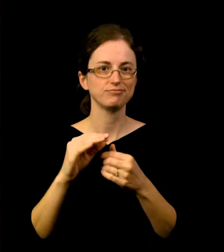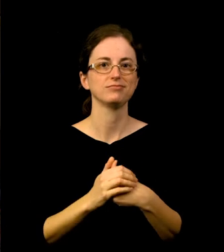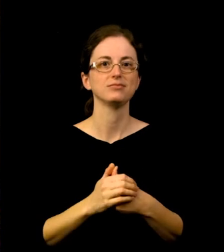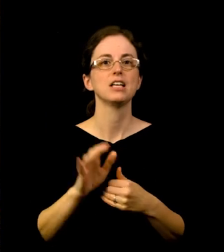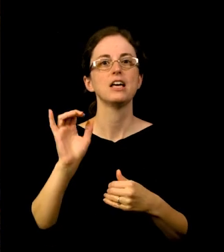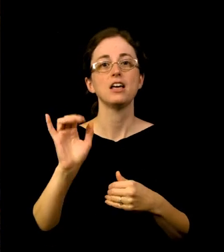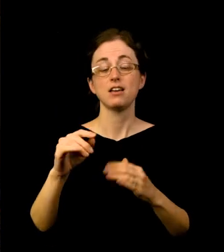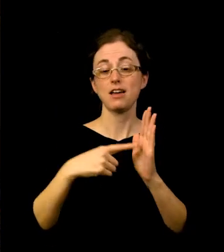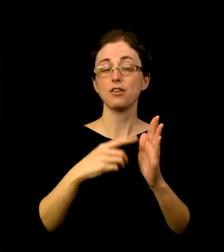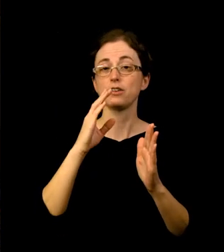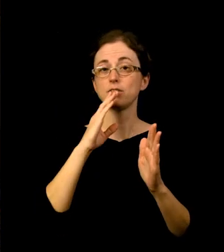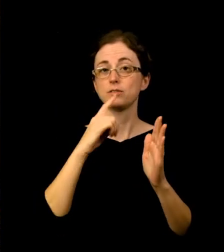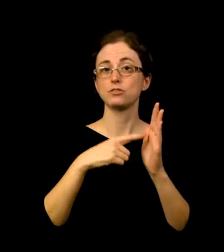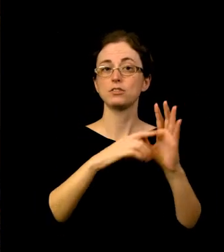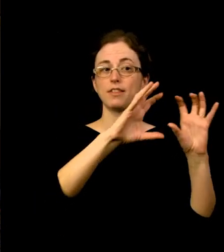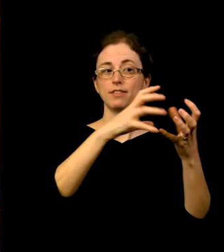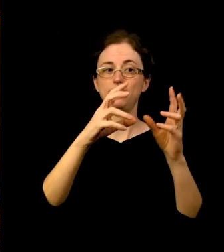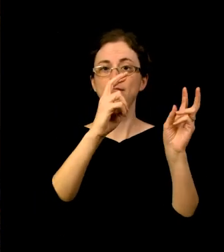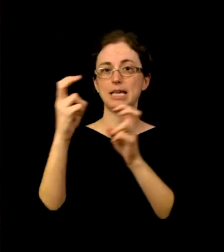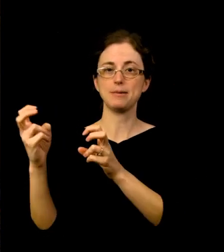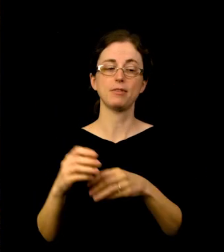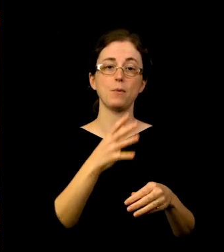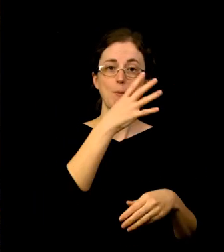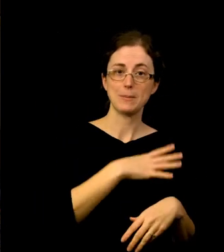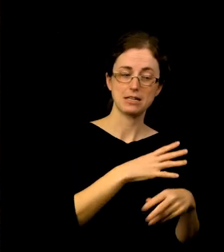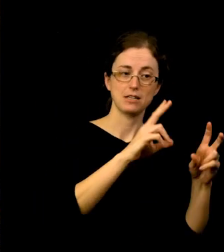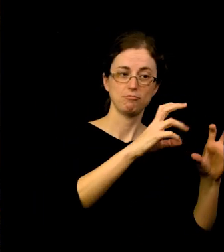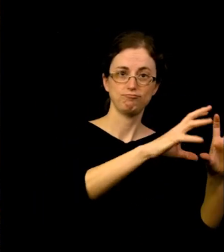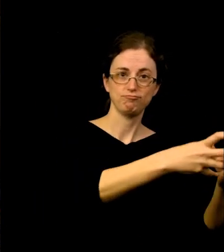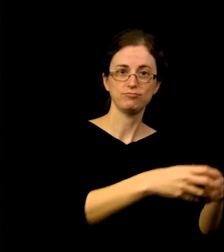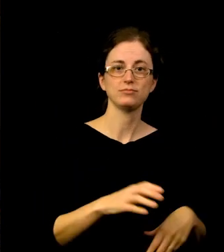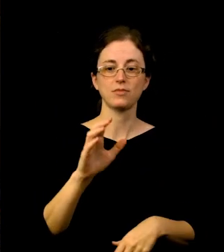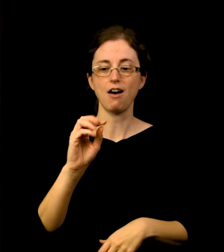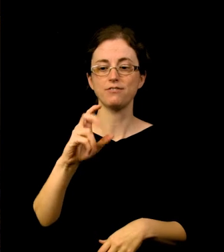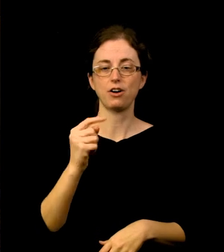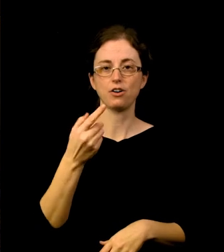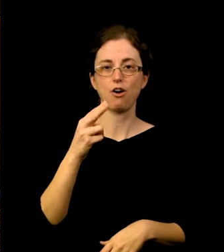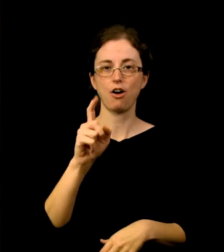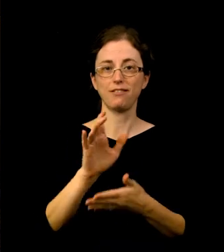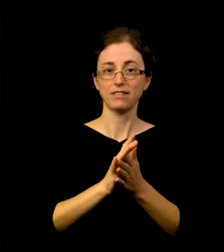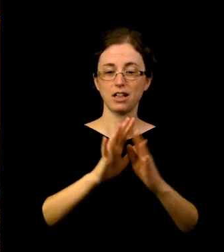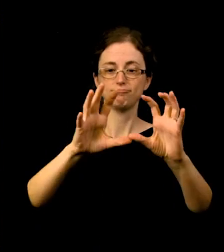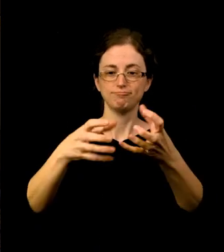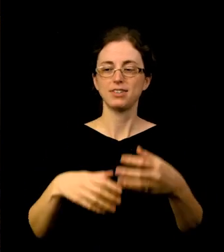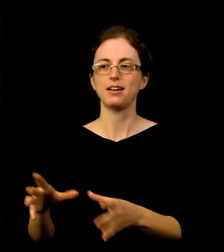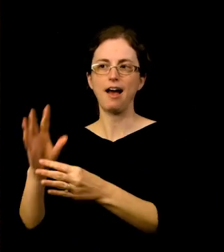Women; Avant-Garde Film; and the ideal Soviet citizen. I look forward to welcoming you to our galleries